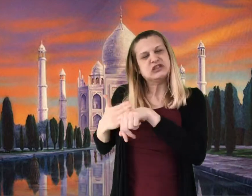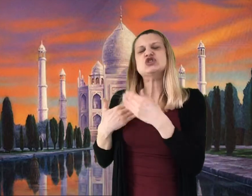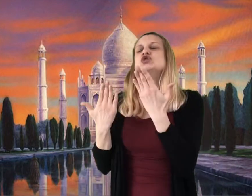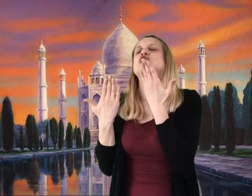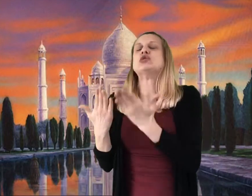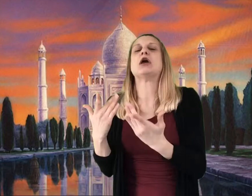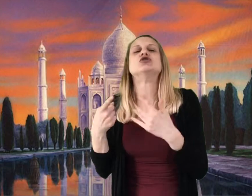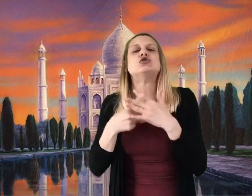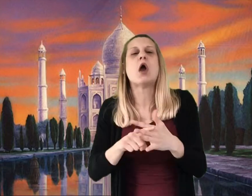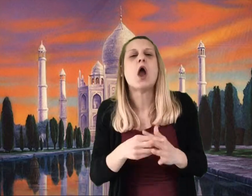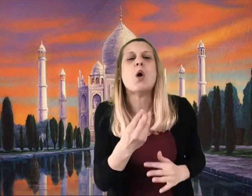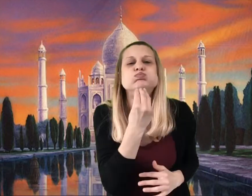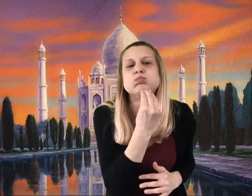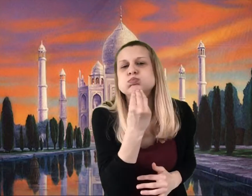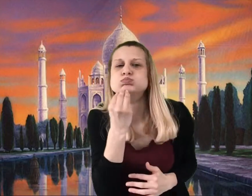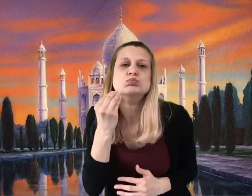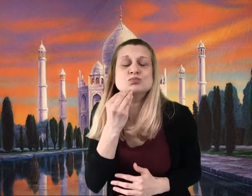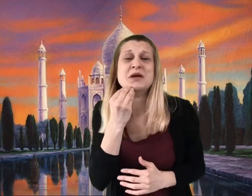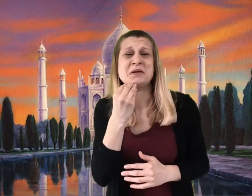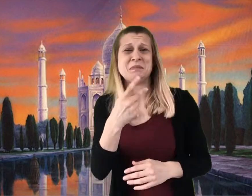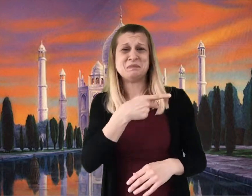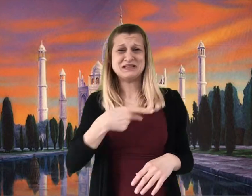so you’d better start eating it right away.”